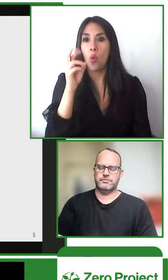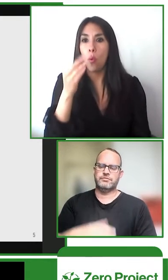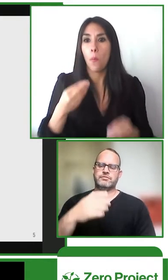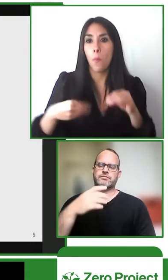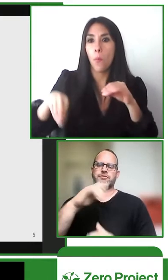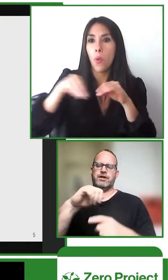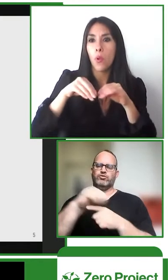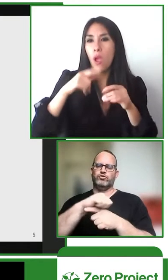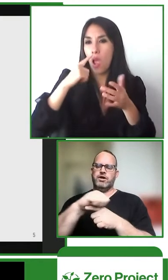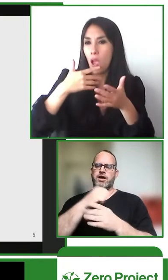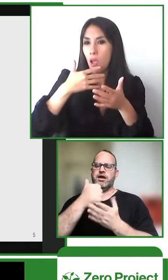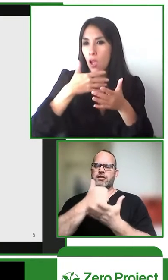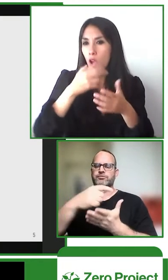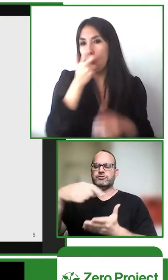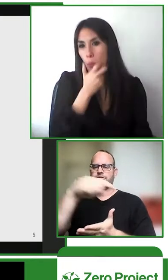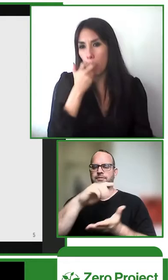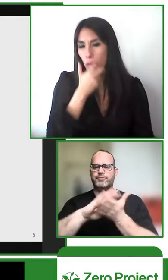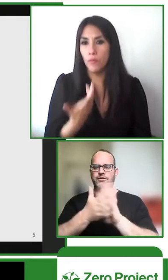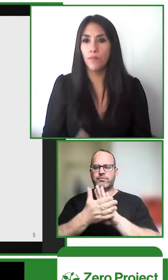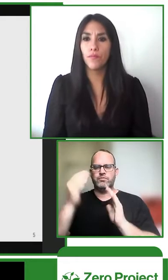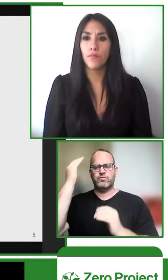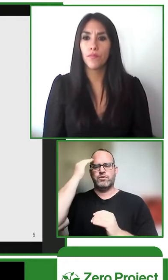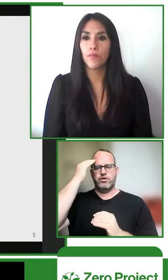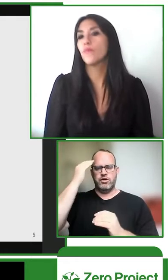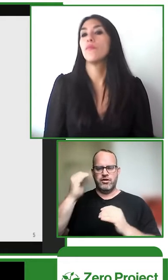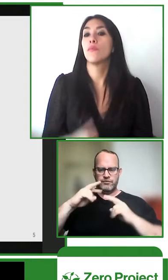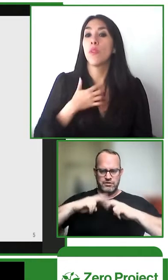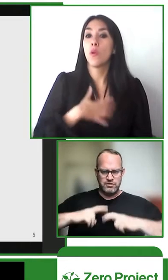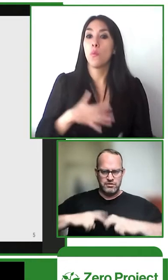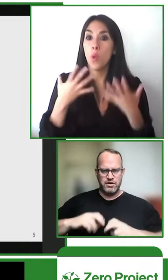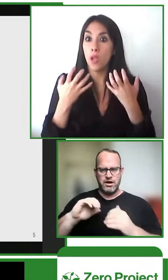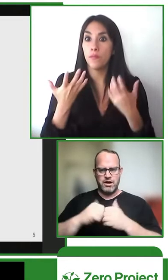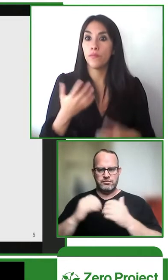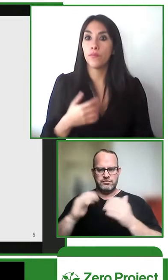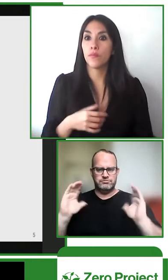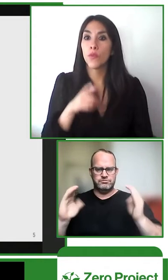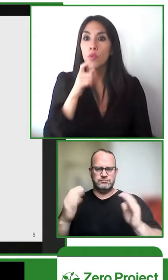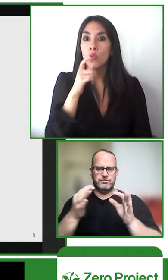of the stories through our training it helps the communities